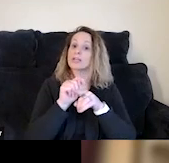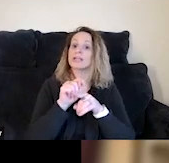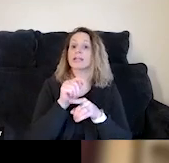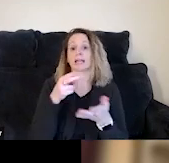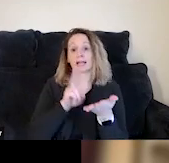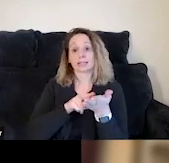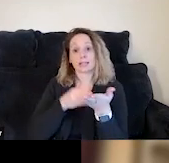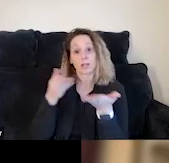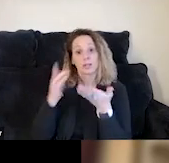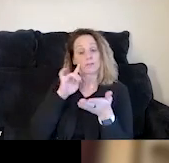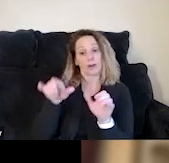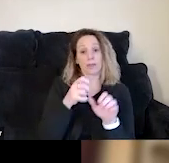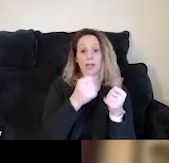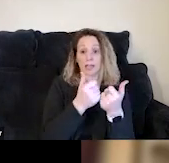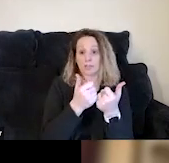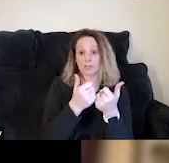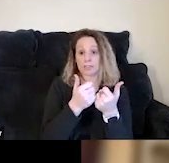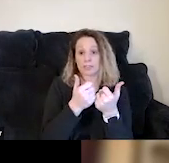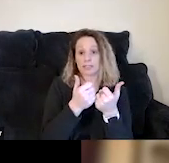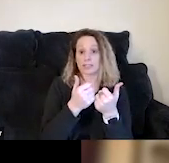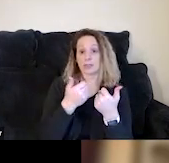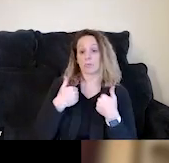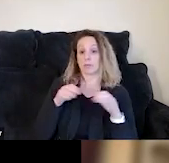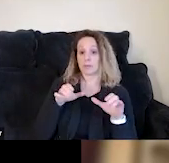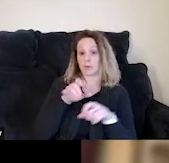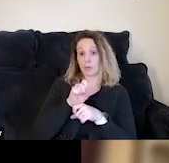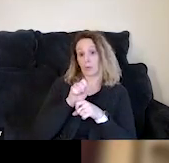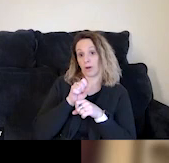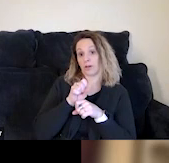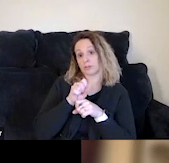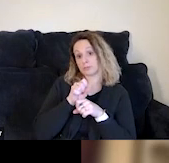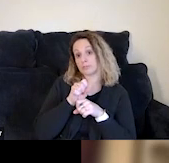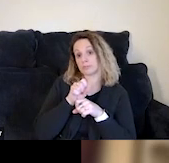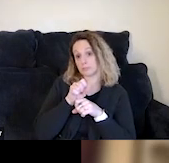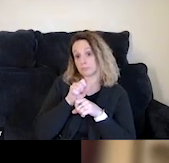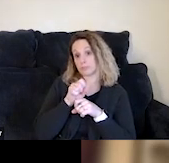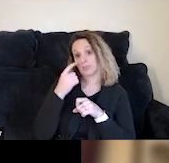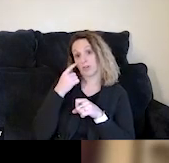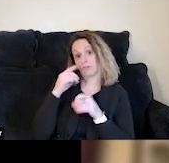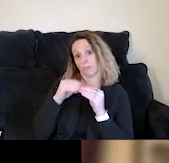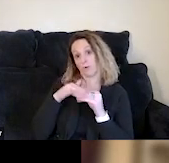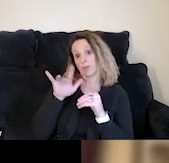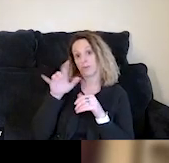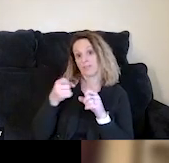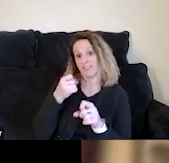to other agencies. Given that we've been doing this work and we've for over 25 years, as Kyle mentioned,